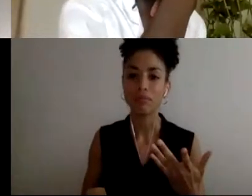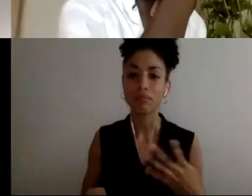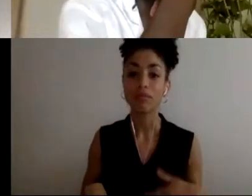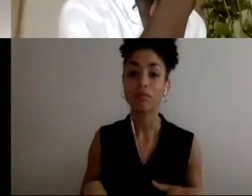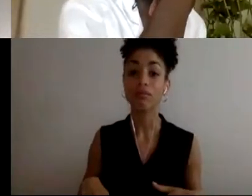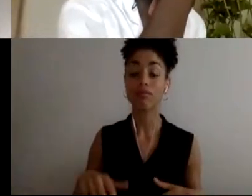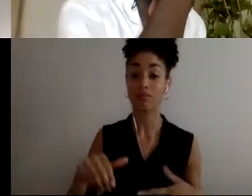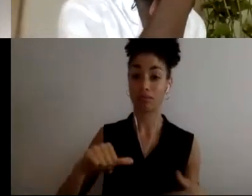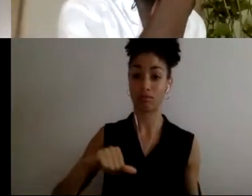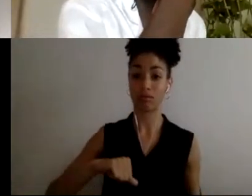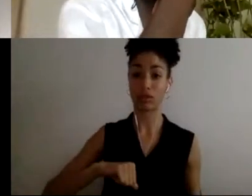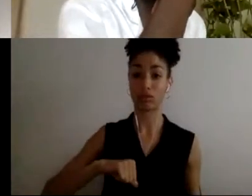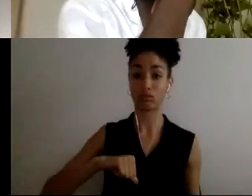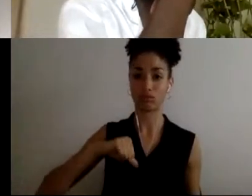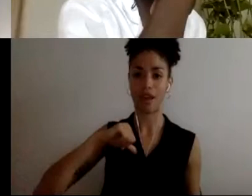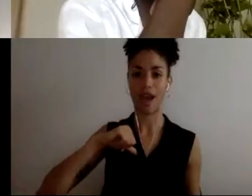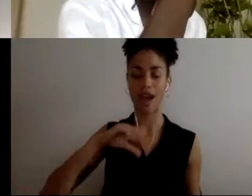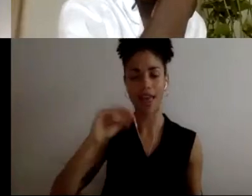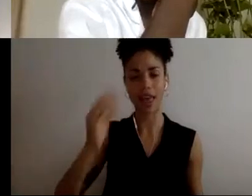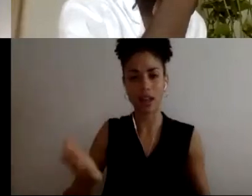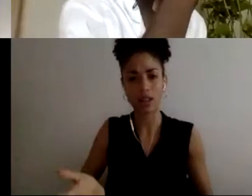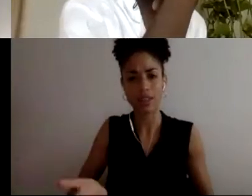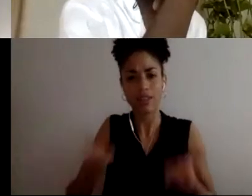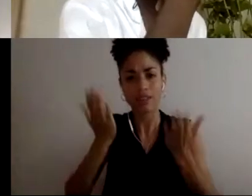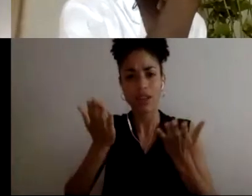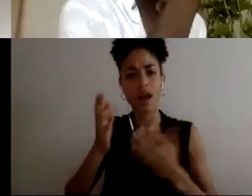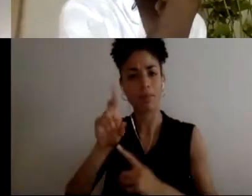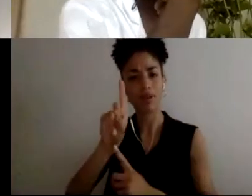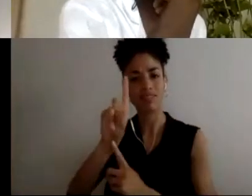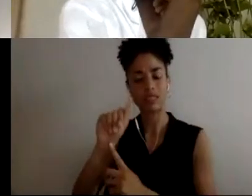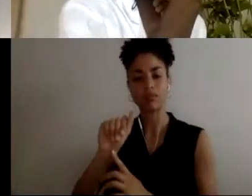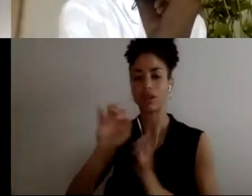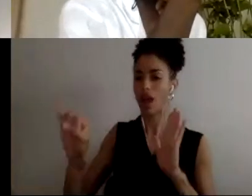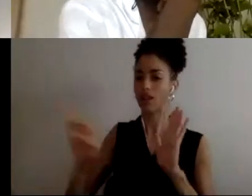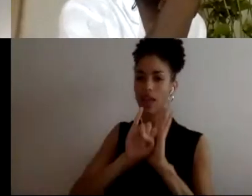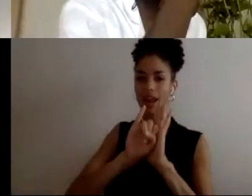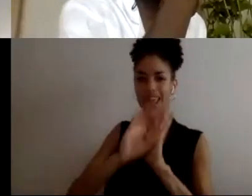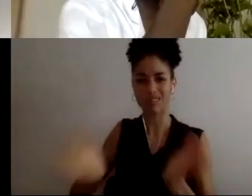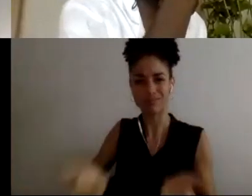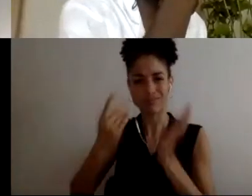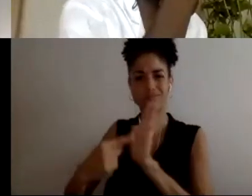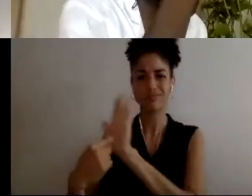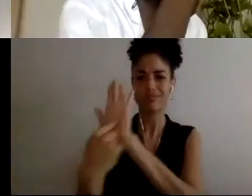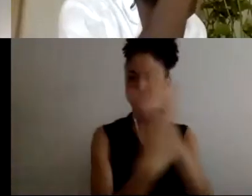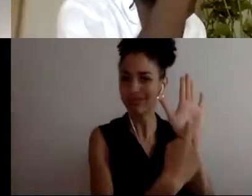and a lifting up of the disability identity, of the culture, allowing people